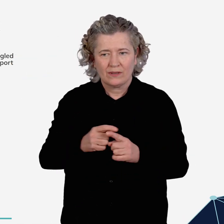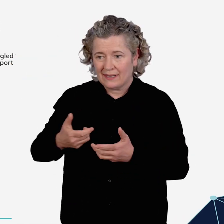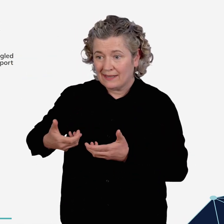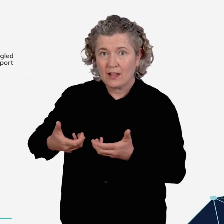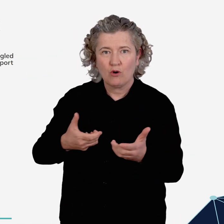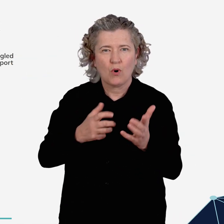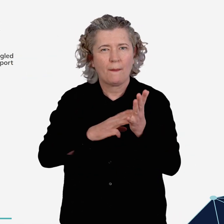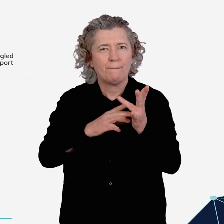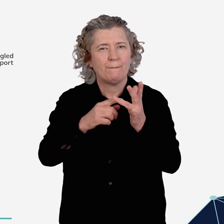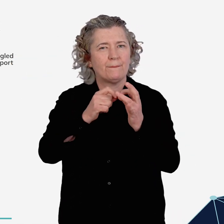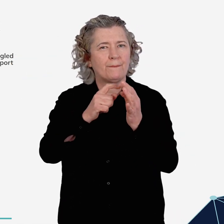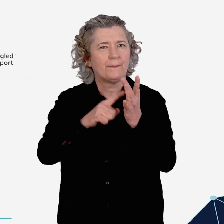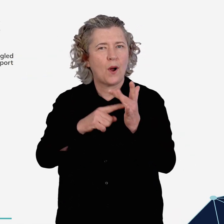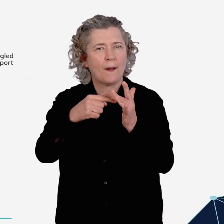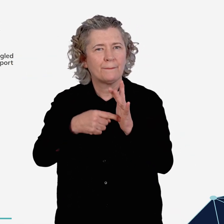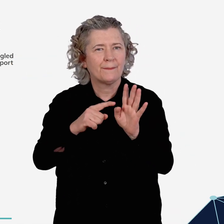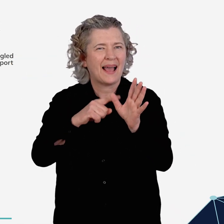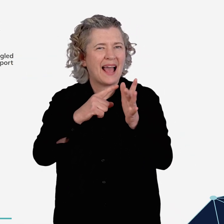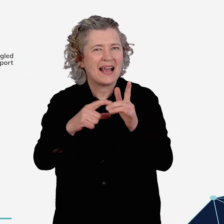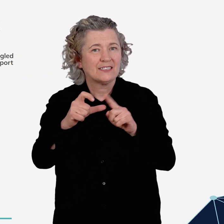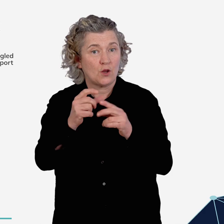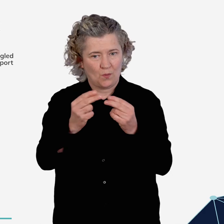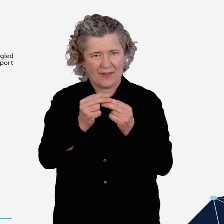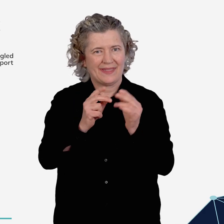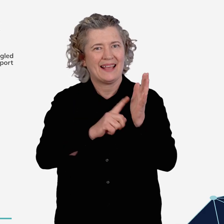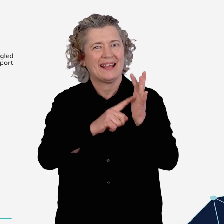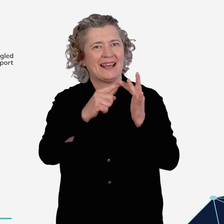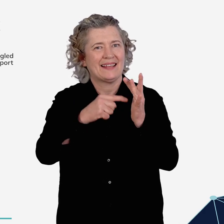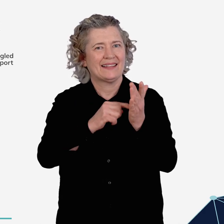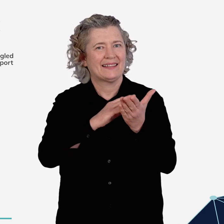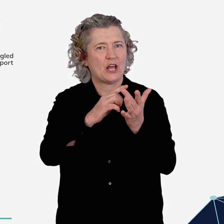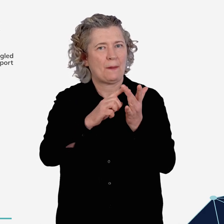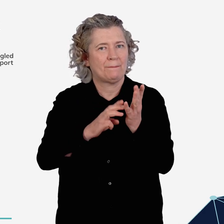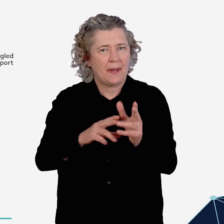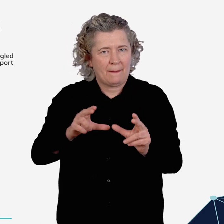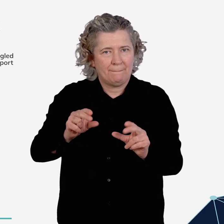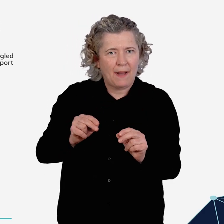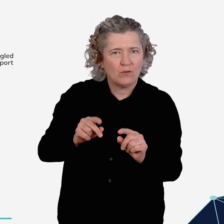carriage of lithium-ion mobility aid batteries